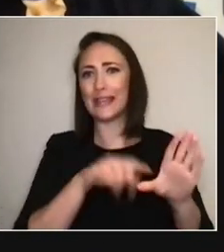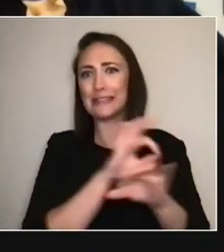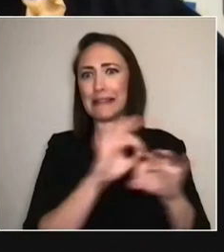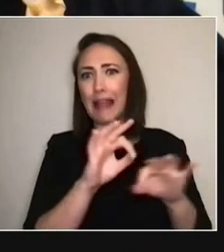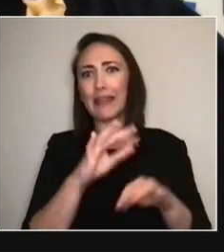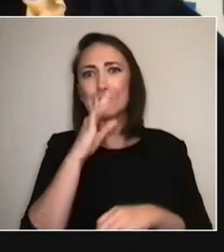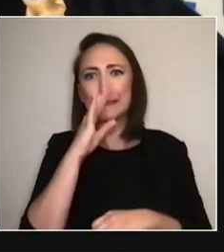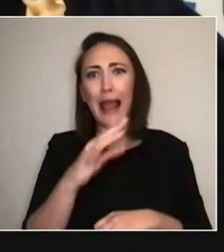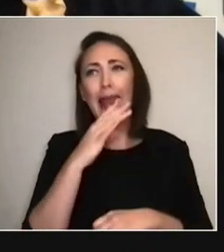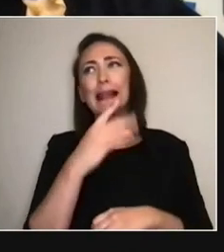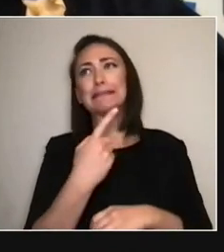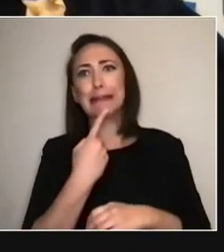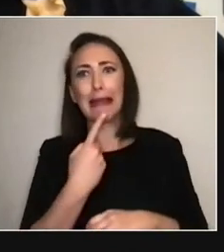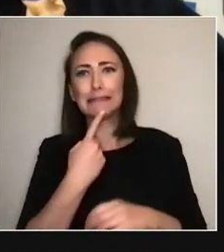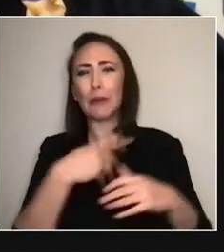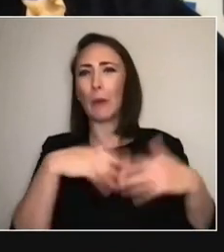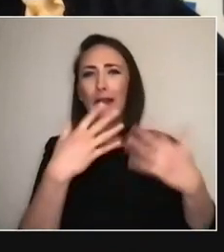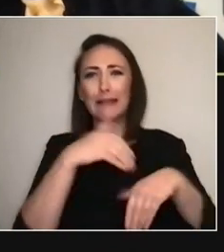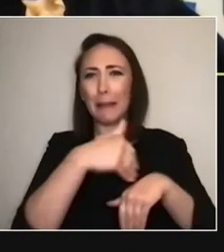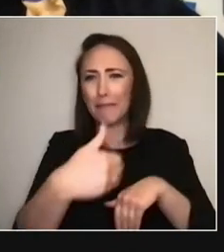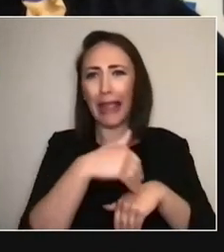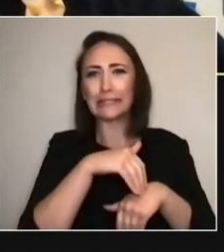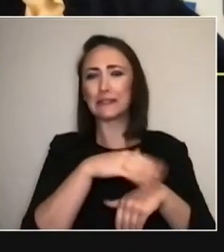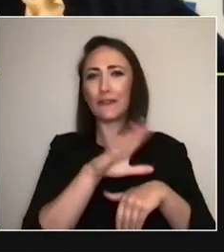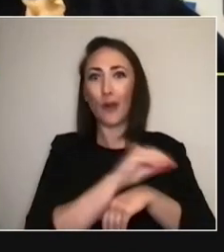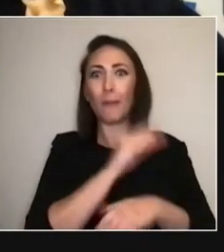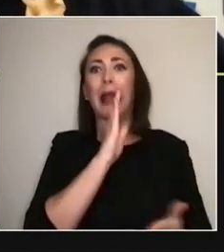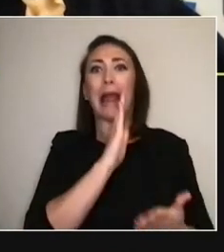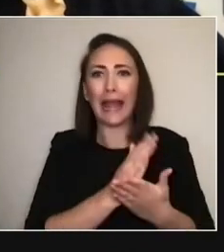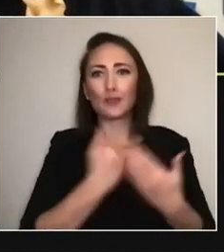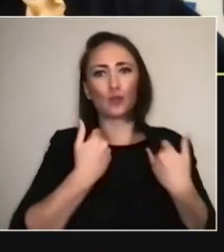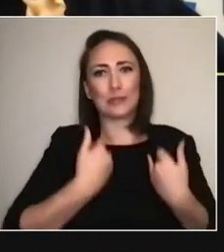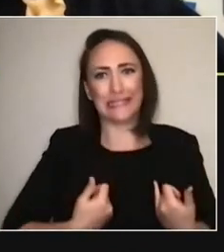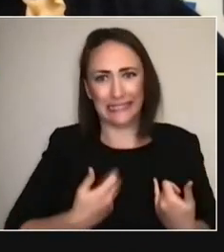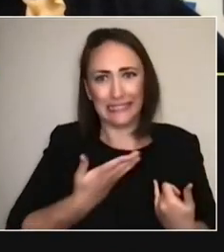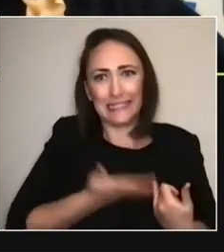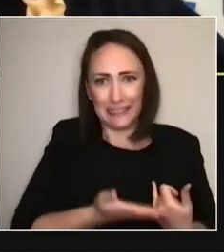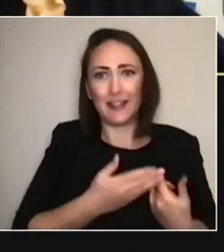for two years, or all kinds of things happen to people